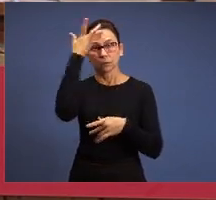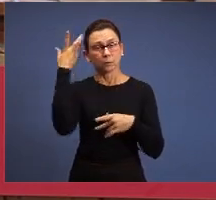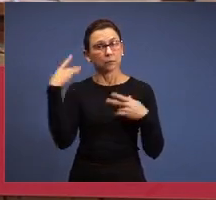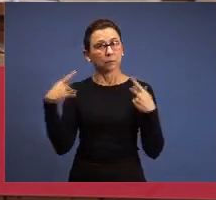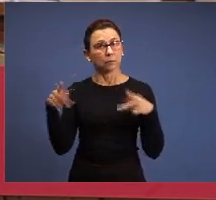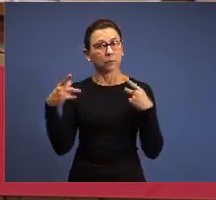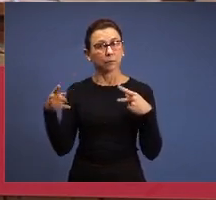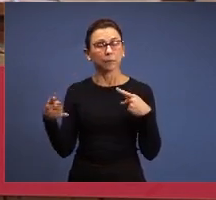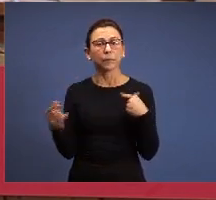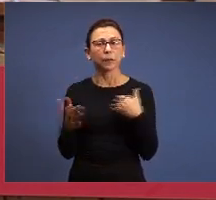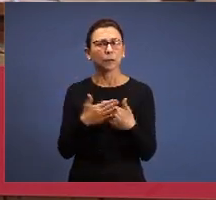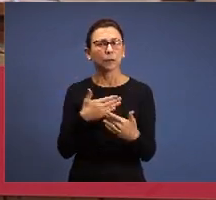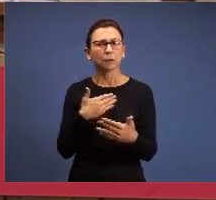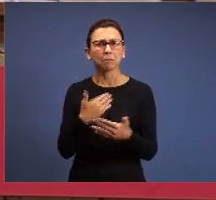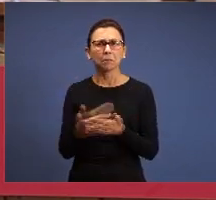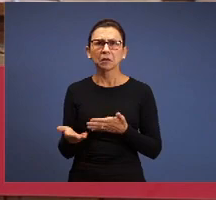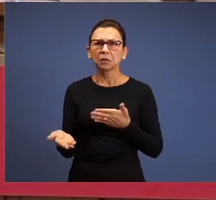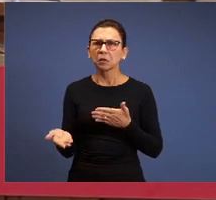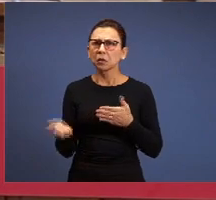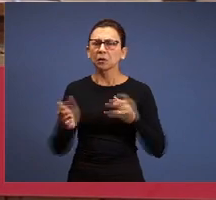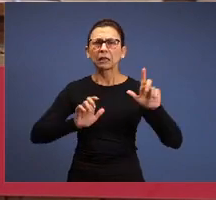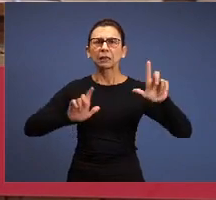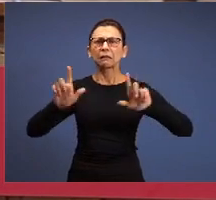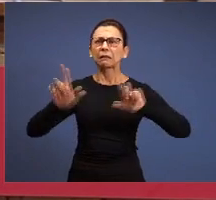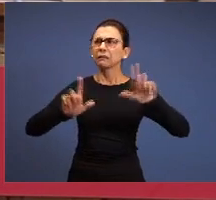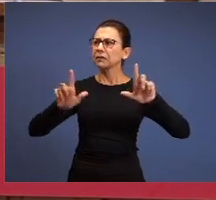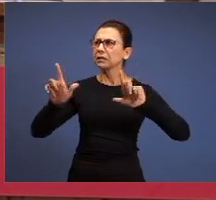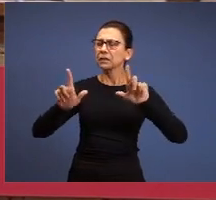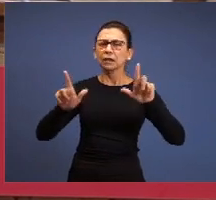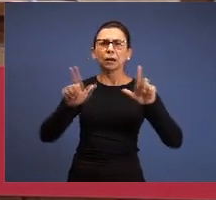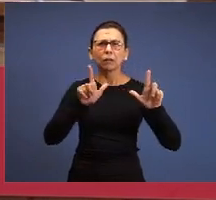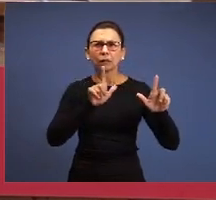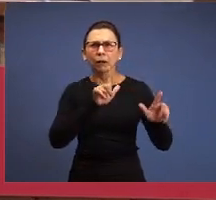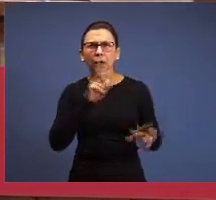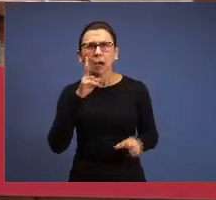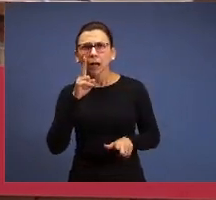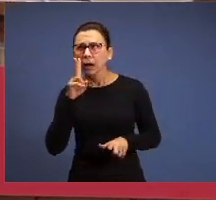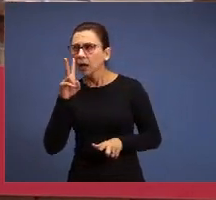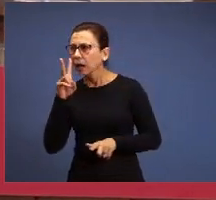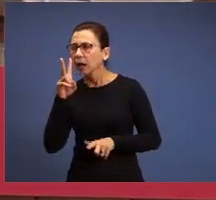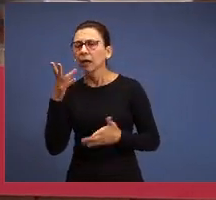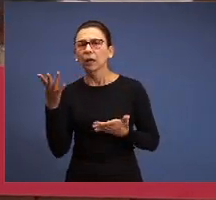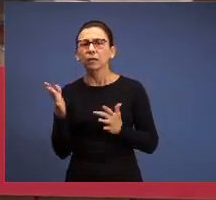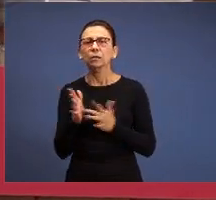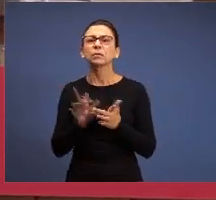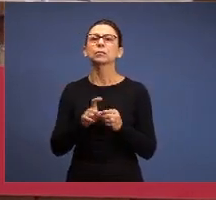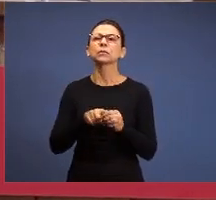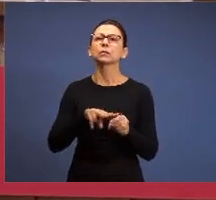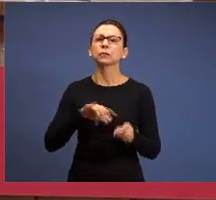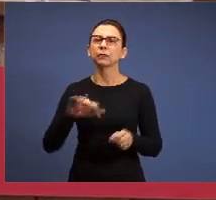TV channel is showing it, radio, this is